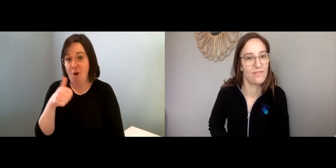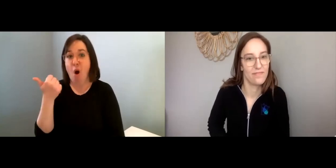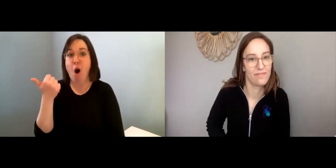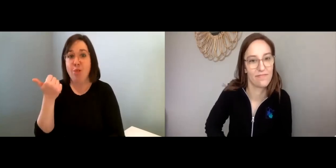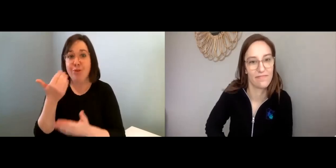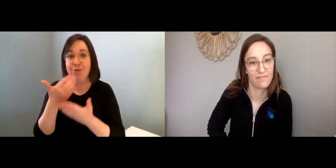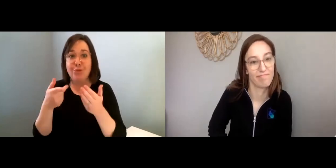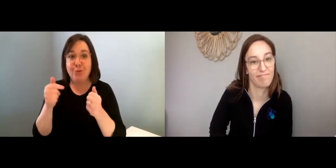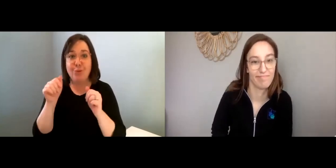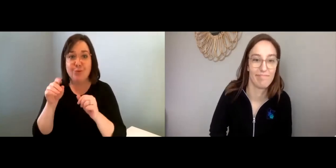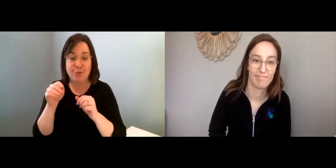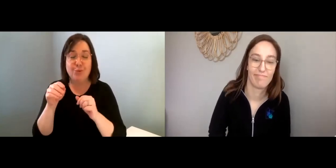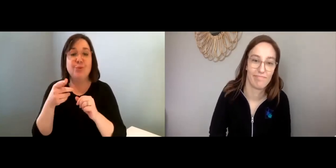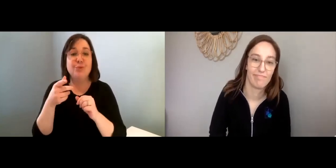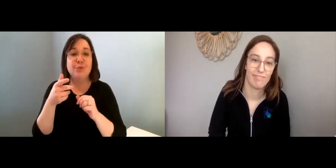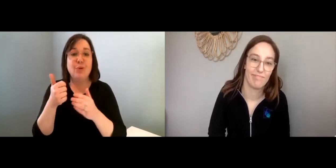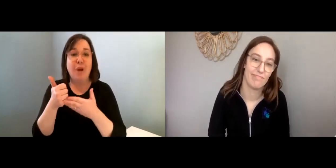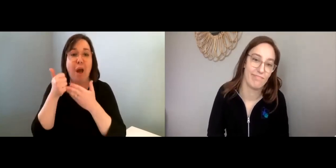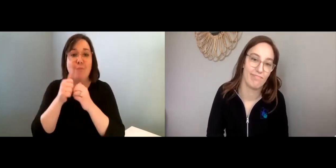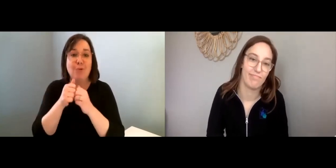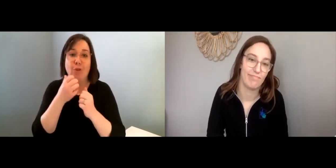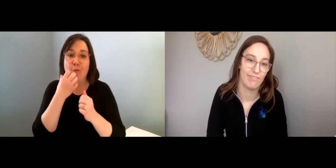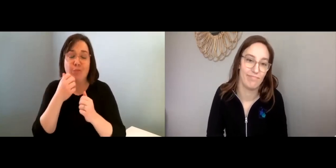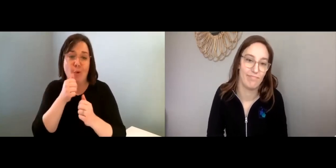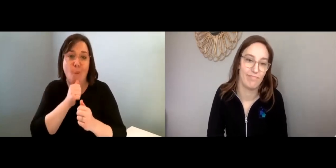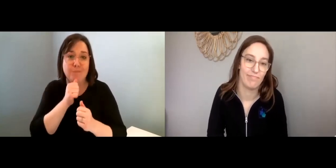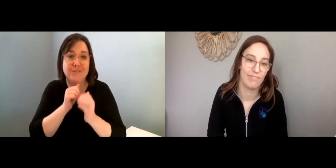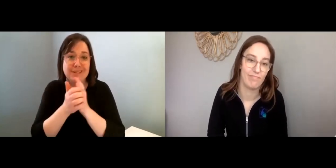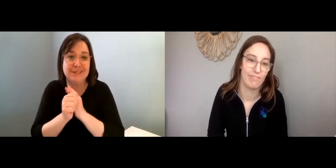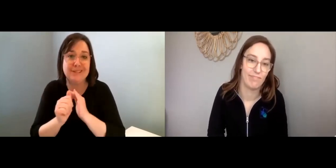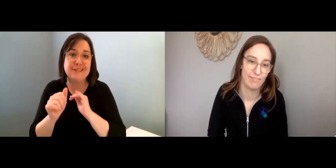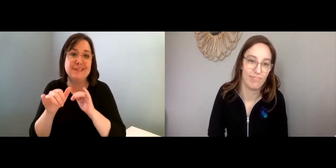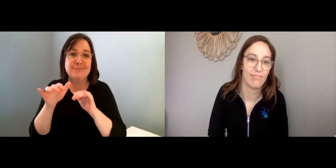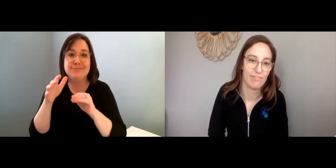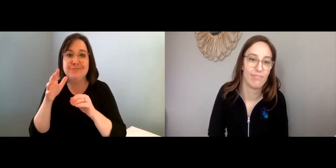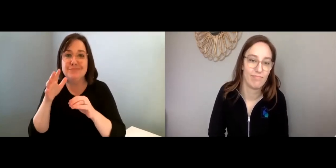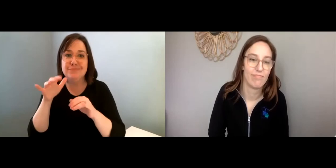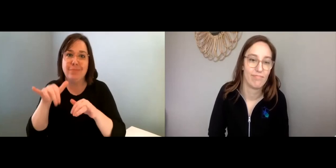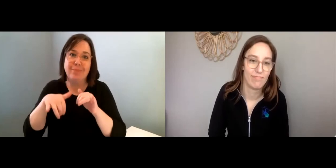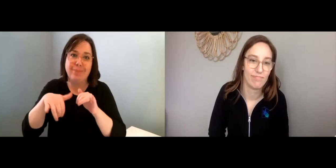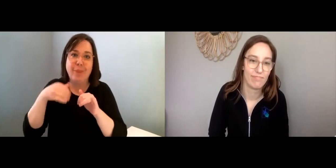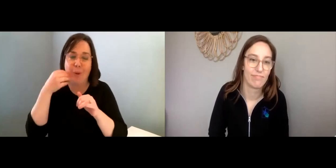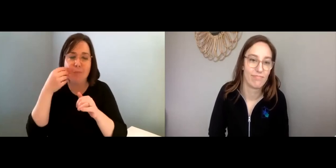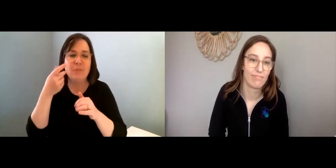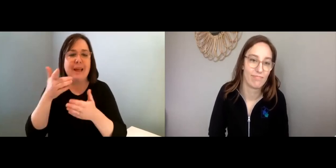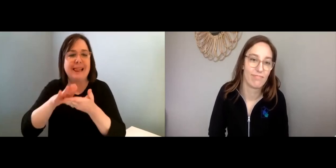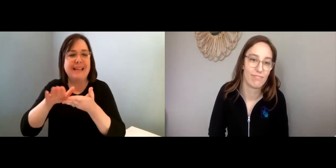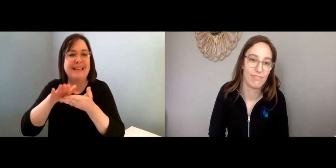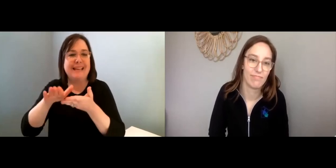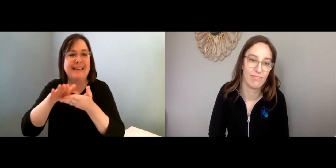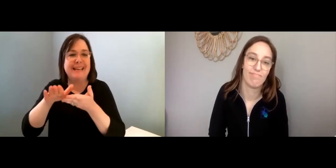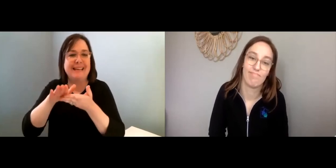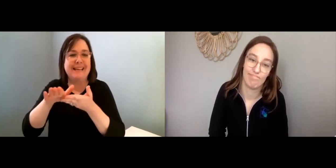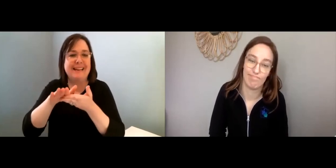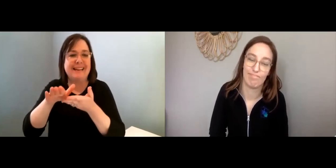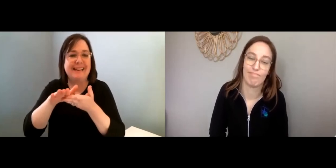Lisa: Another thing you could do to help, another coping skill, when staying at home,